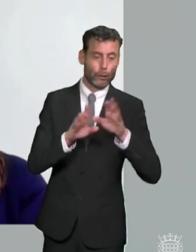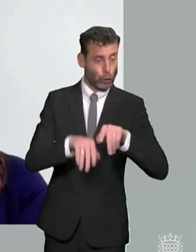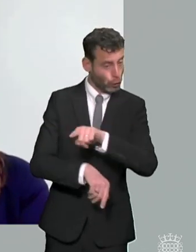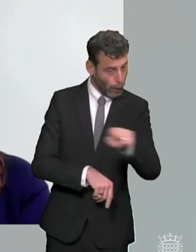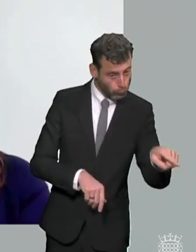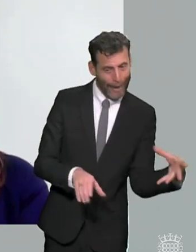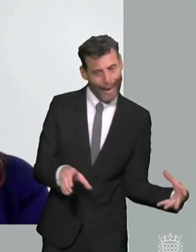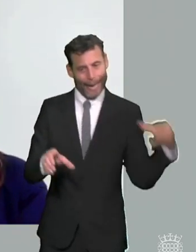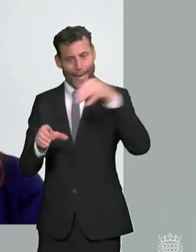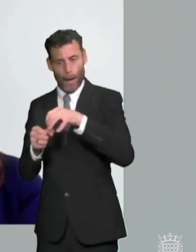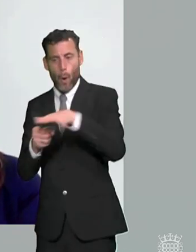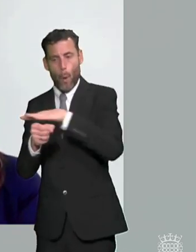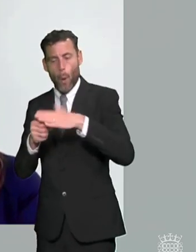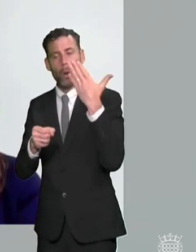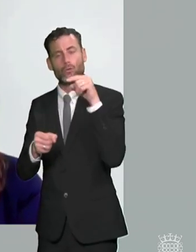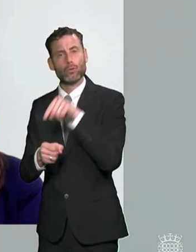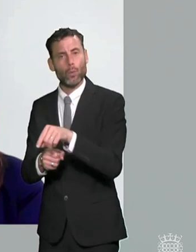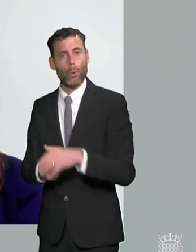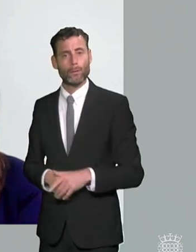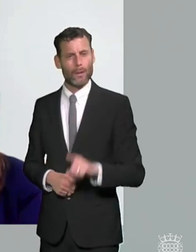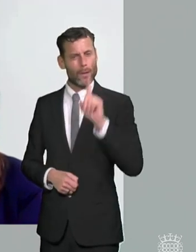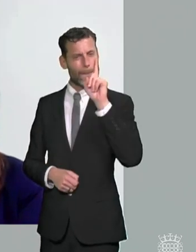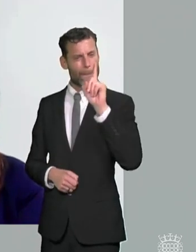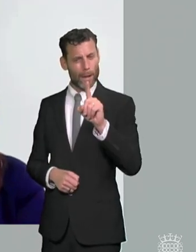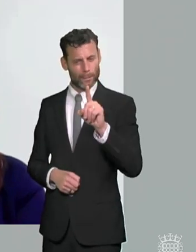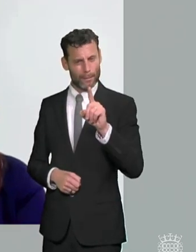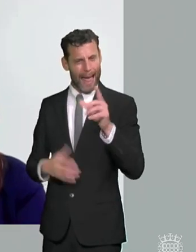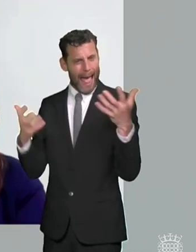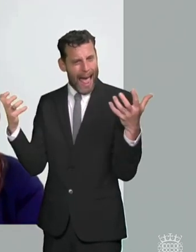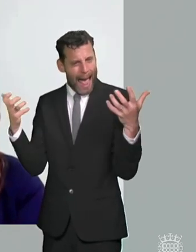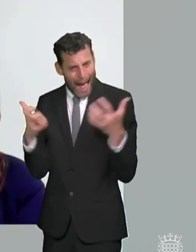to address is anything about what it means for schools to be genuinely inclusive and actually